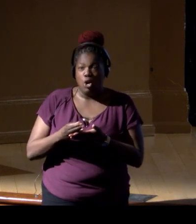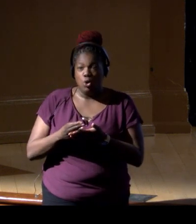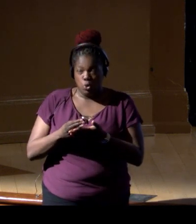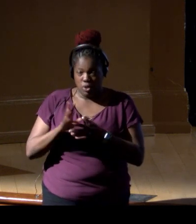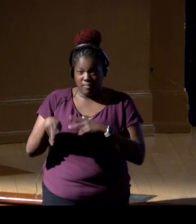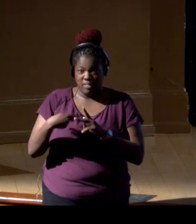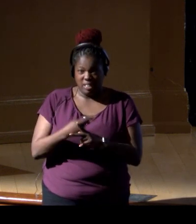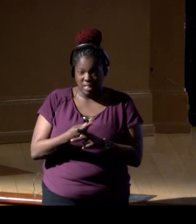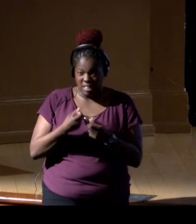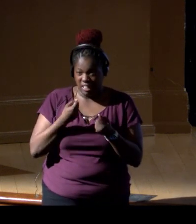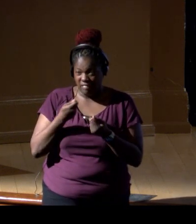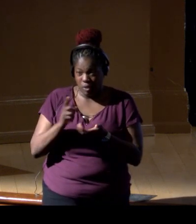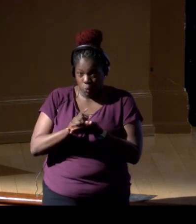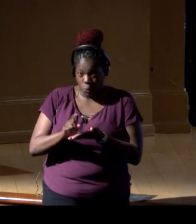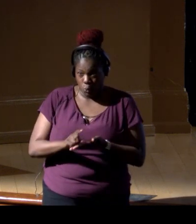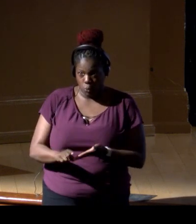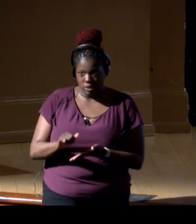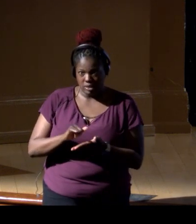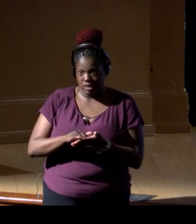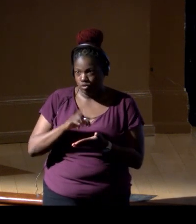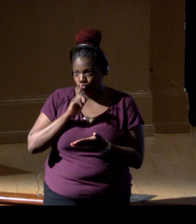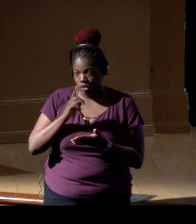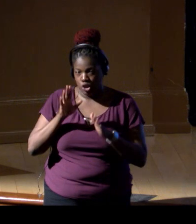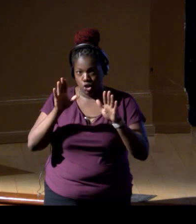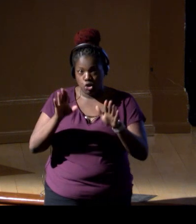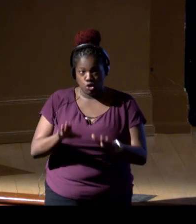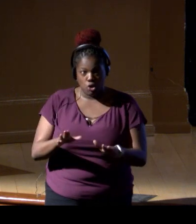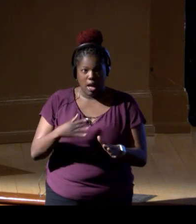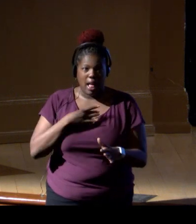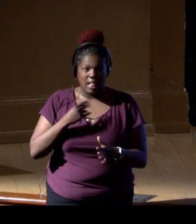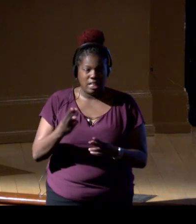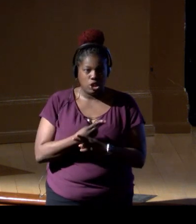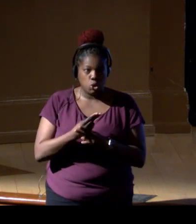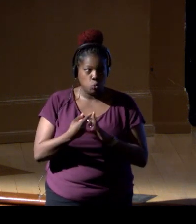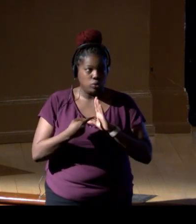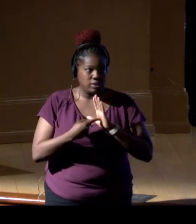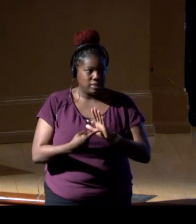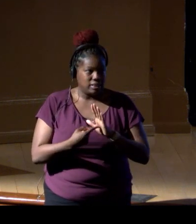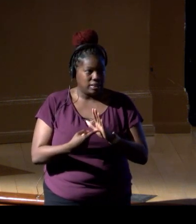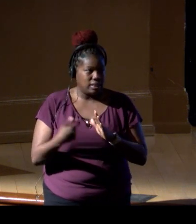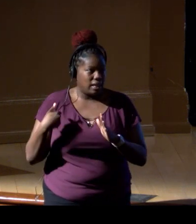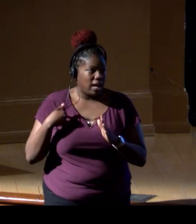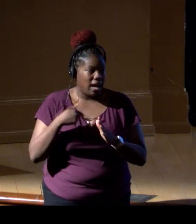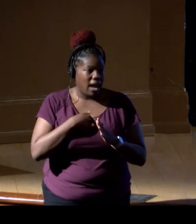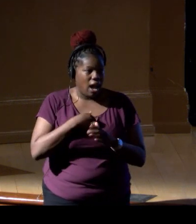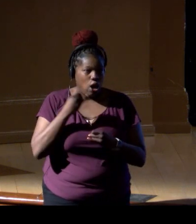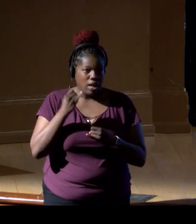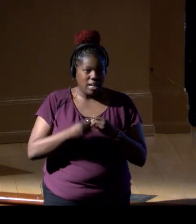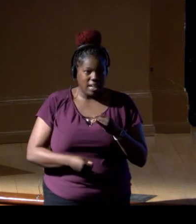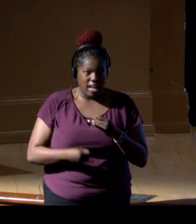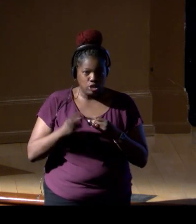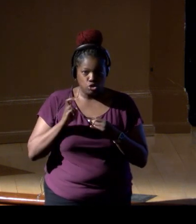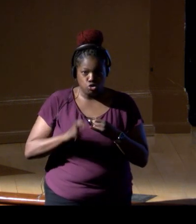which is absolutely extraordinary. And I like to use the example of our last expedition in Palau.